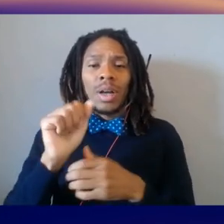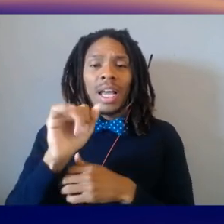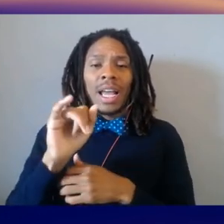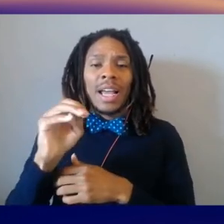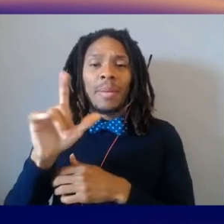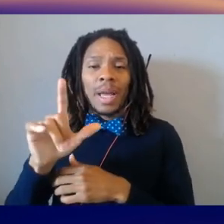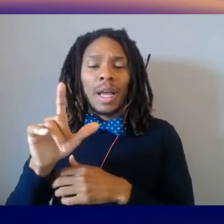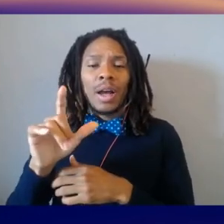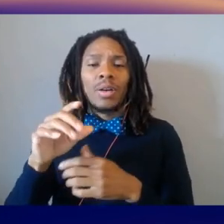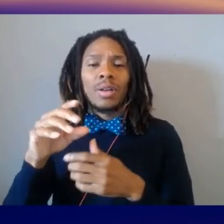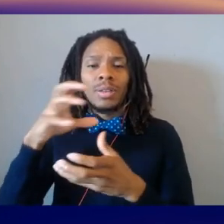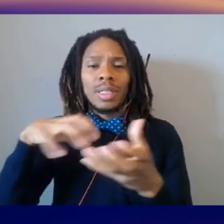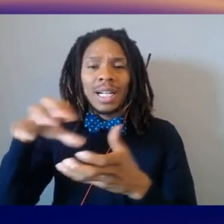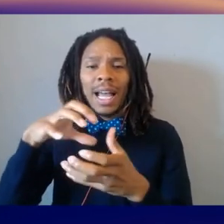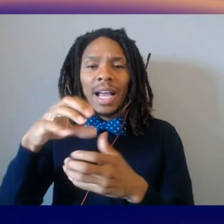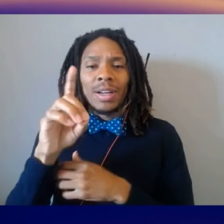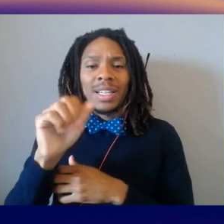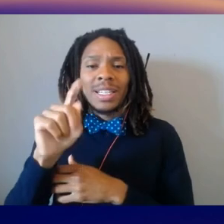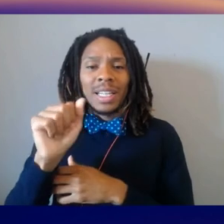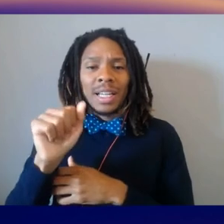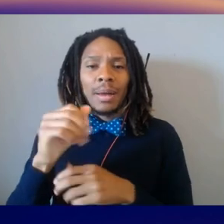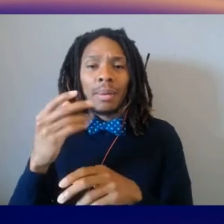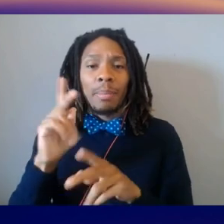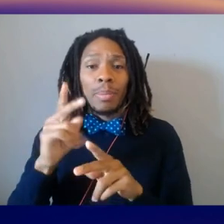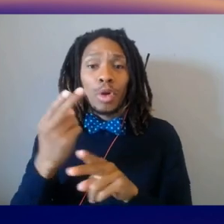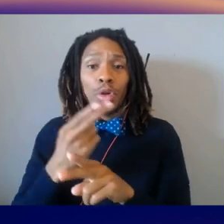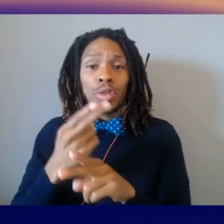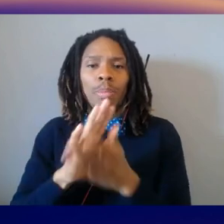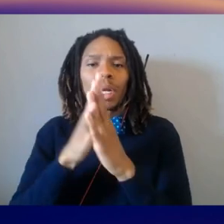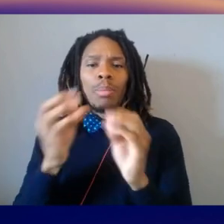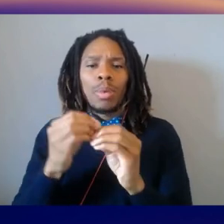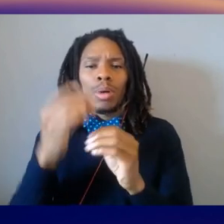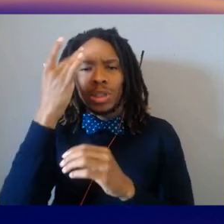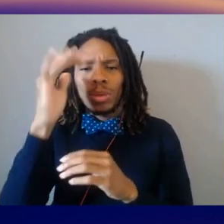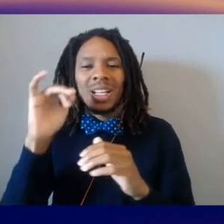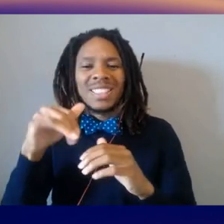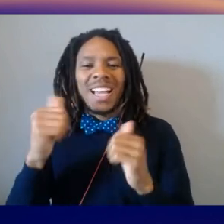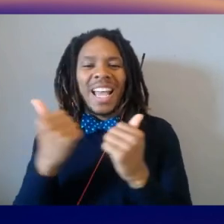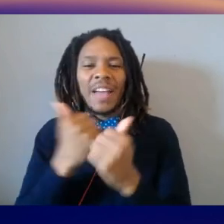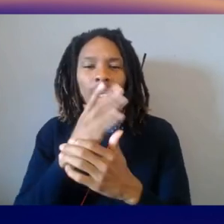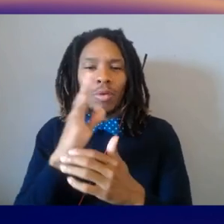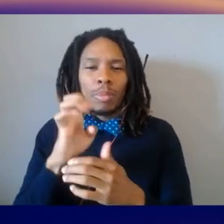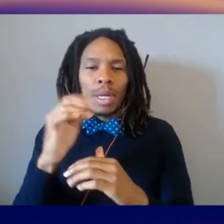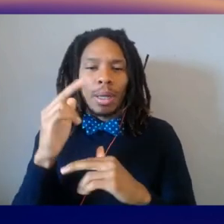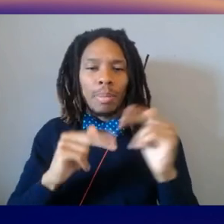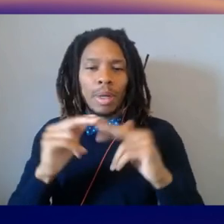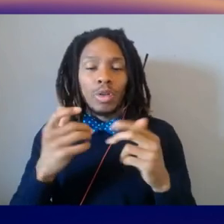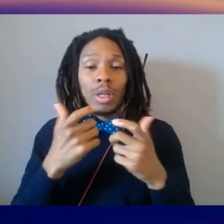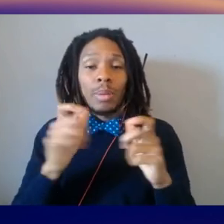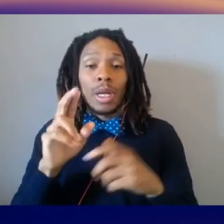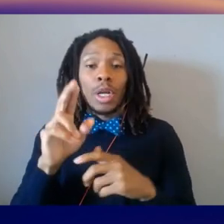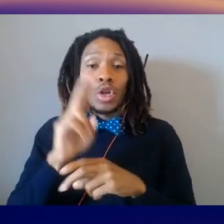By people using it, it becomes smarter. And that's how everything will be built. So the big use case is this: